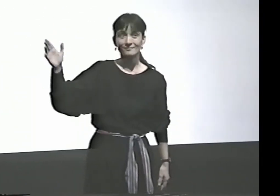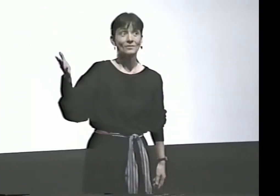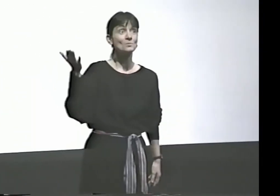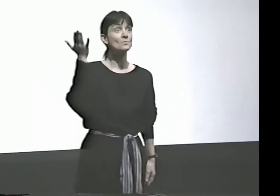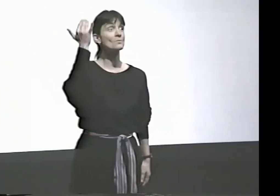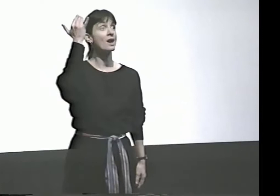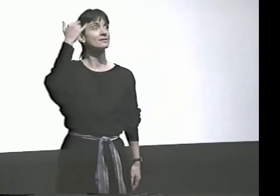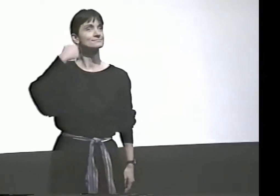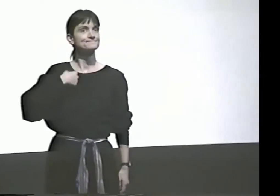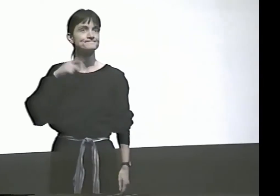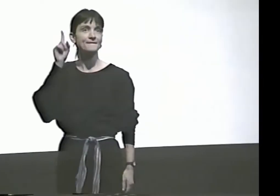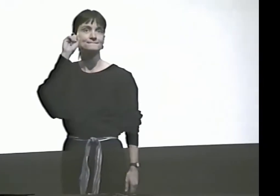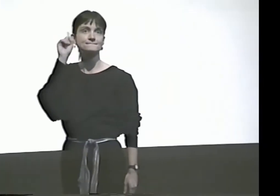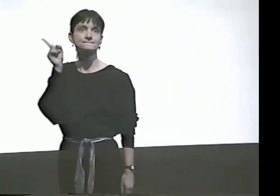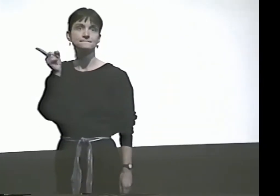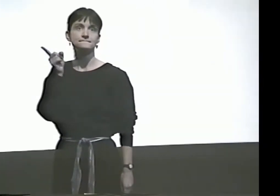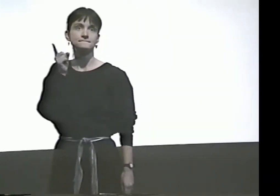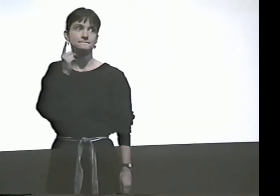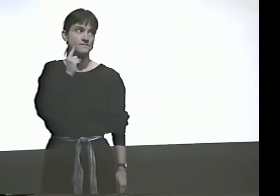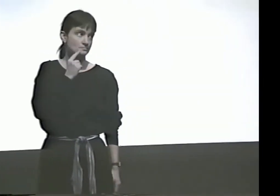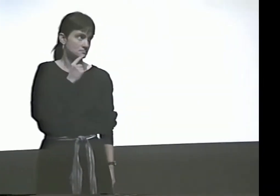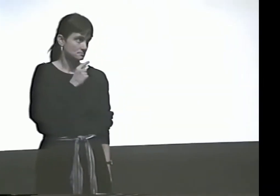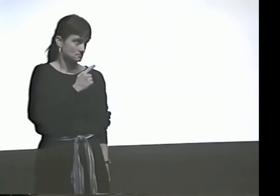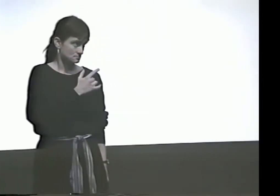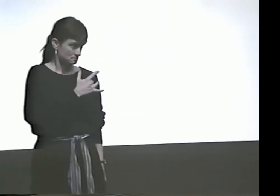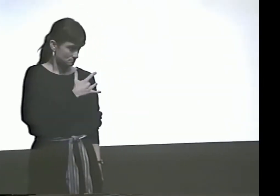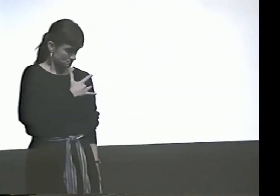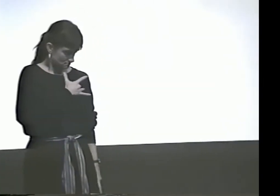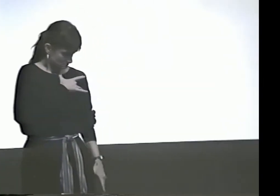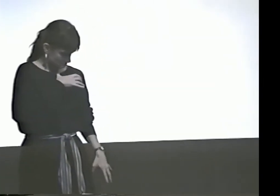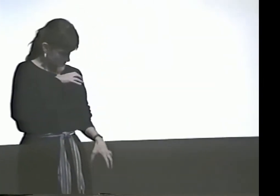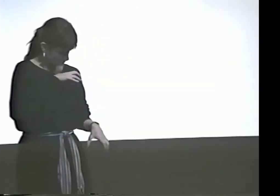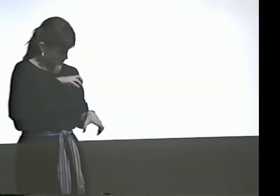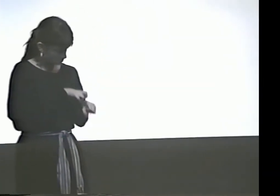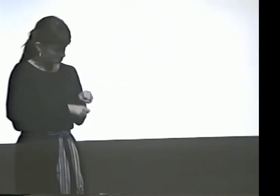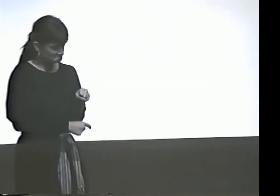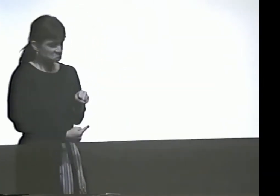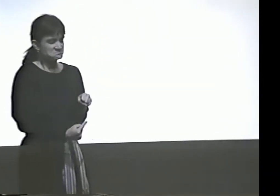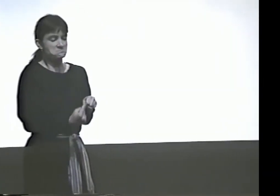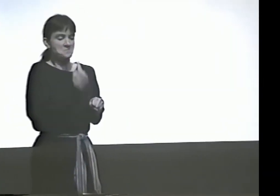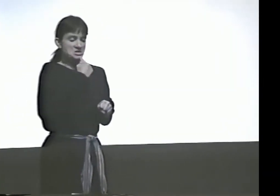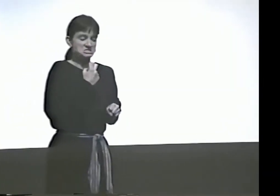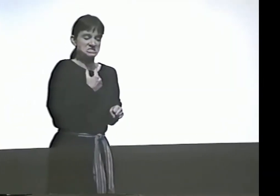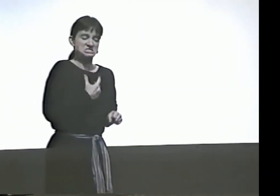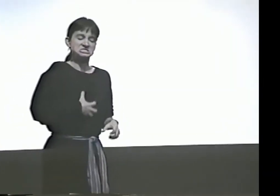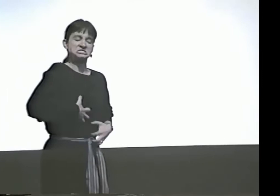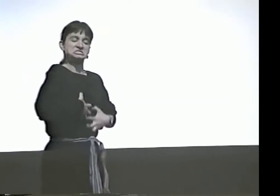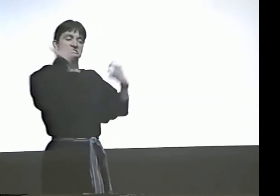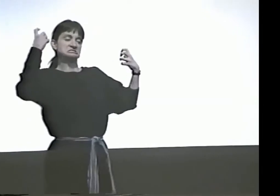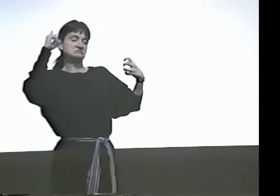AND HE JUST SHUNNED ME AWAY, AND THE REASON HE DID THAT WAS BECAUSE I WAS DEAF. I WAS DEVASTATED.